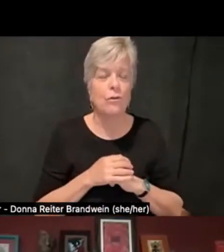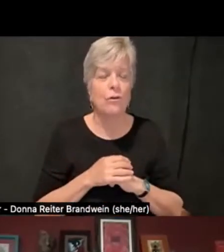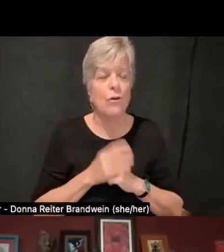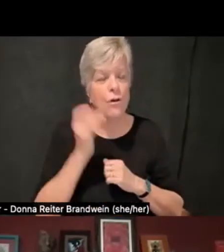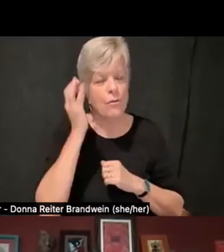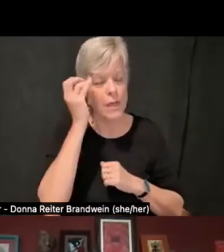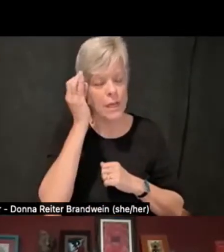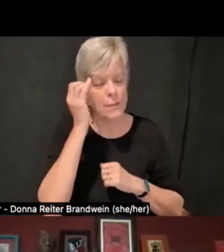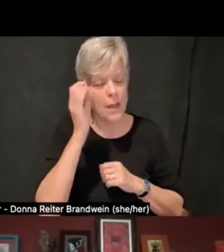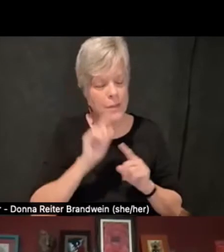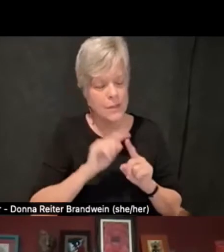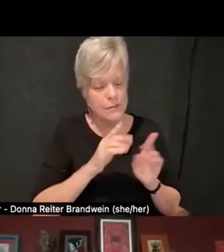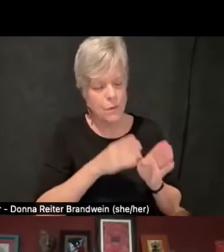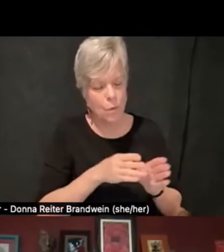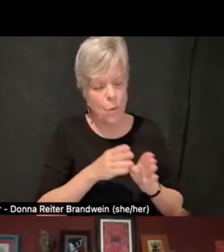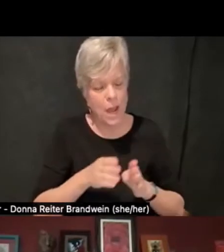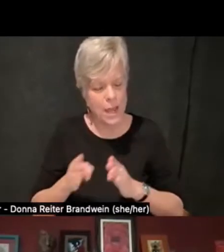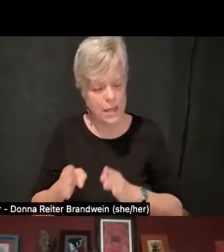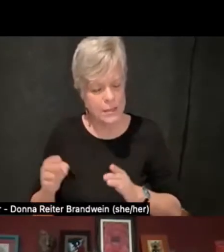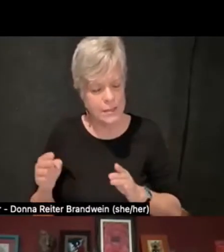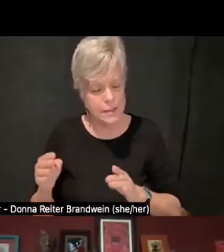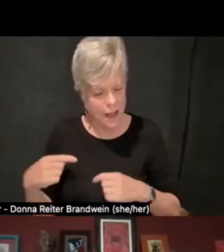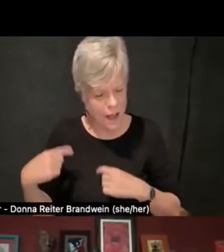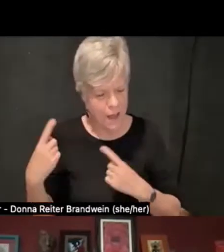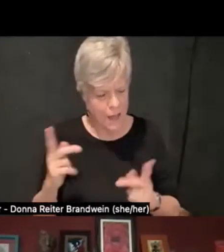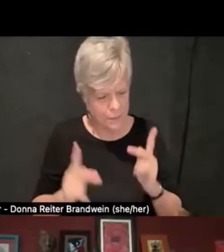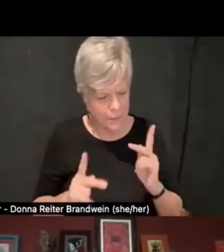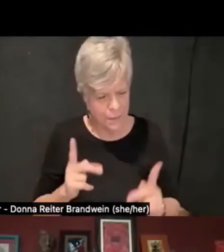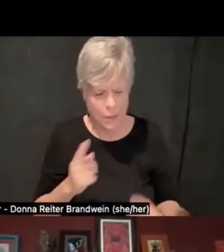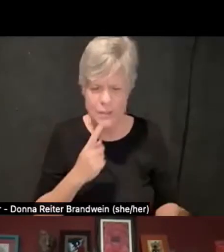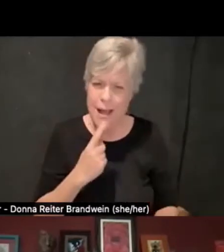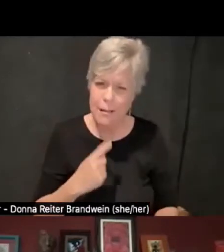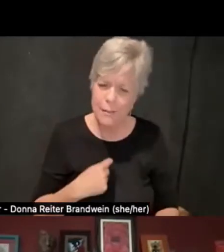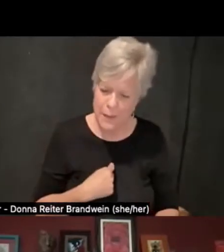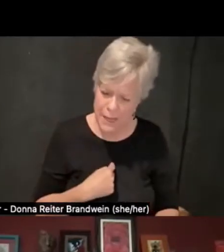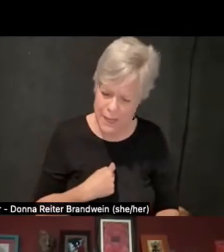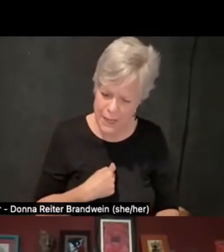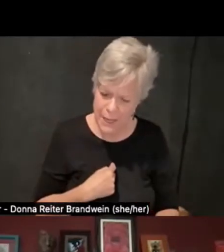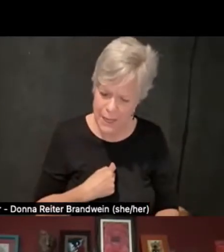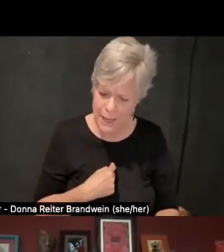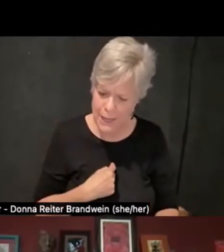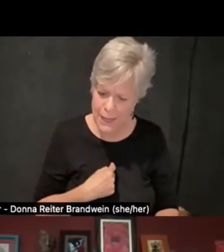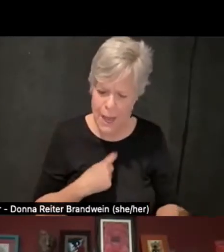in which I've had people talk with me over the years informally about every single person